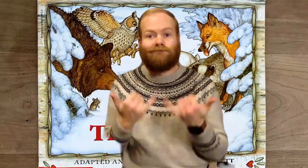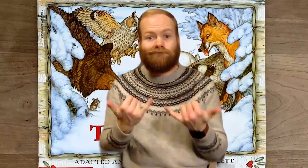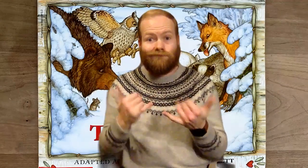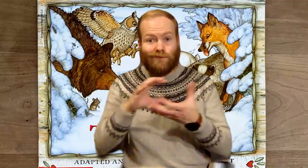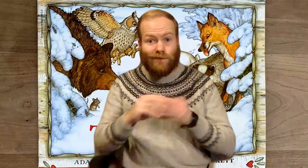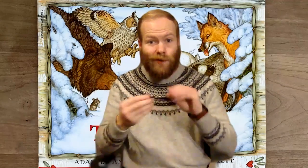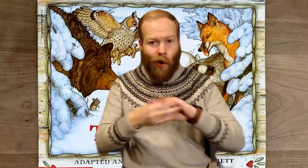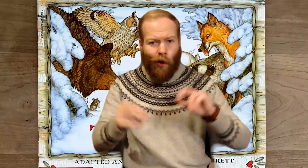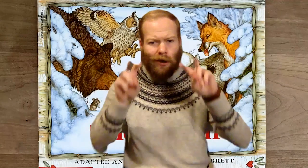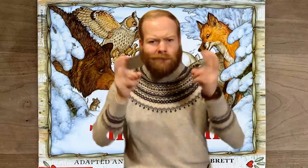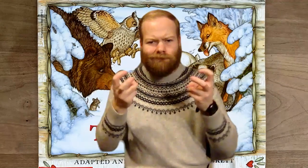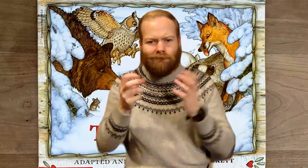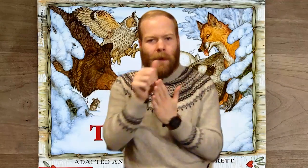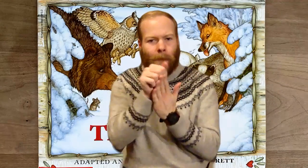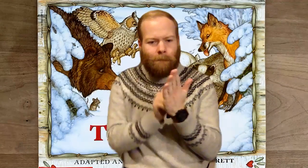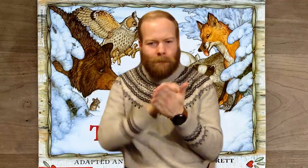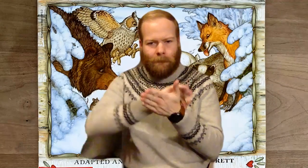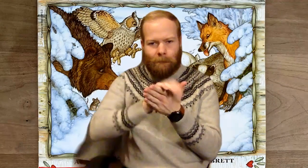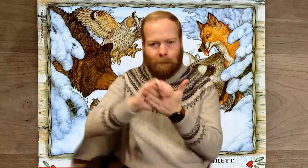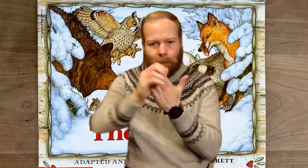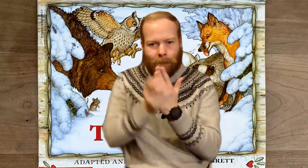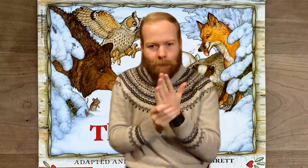This story is called The Mitten.